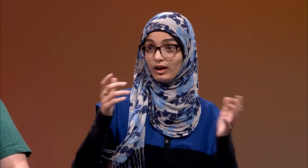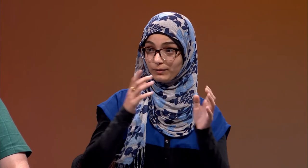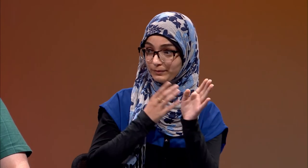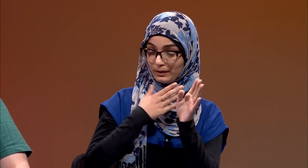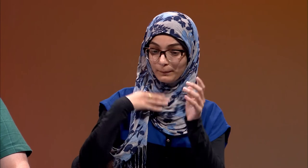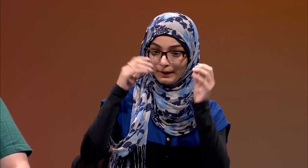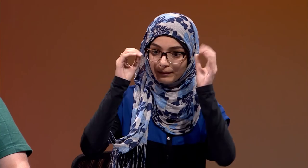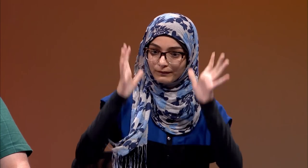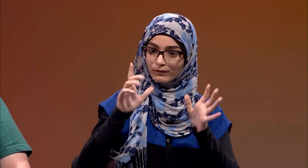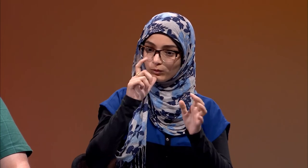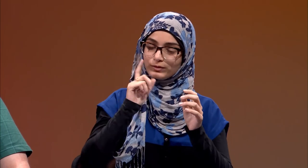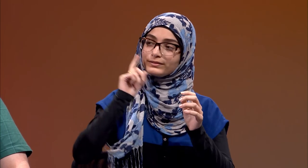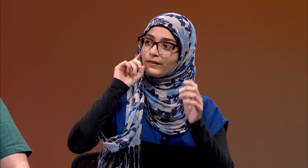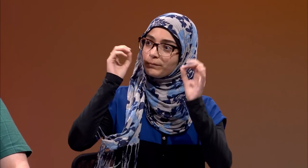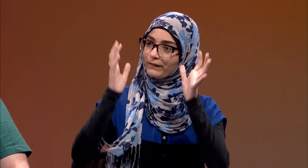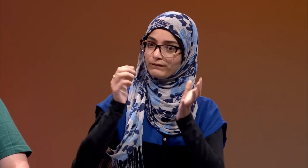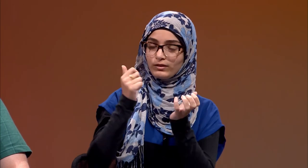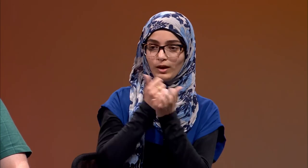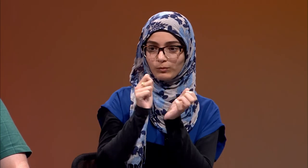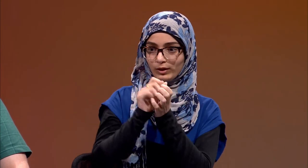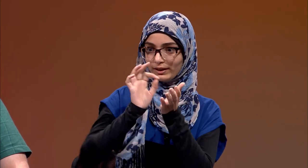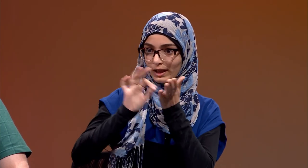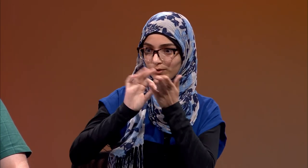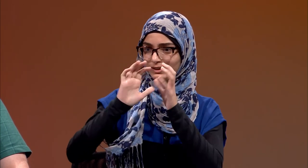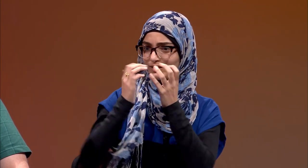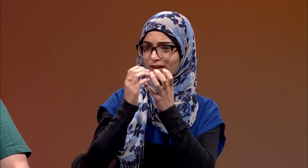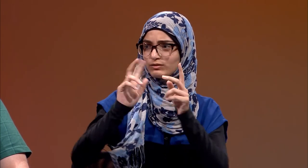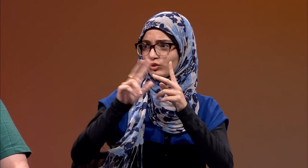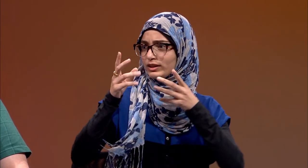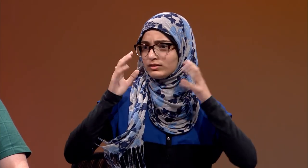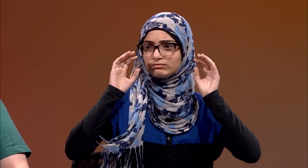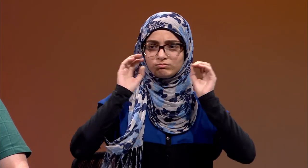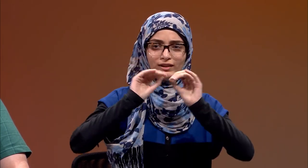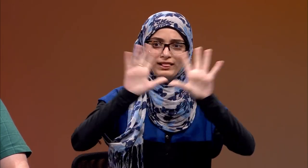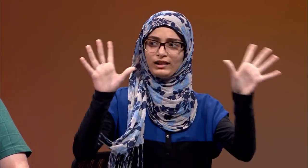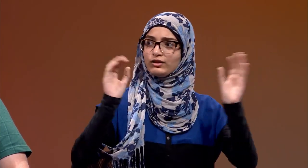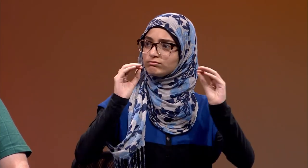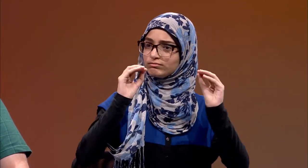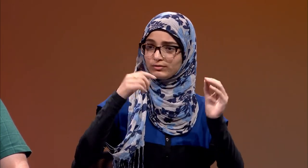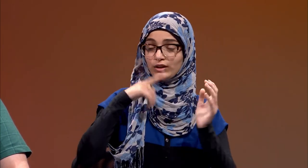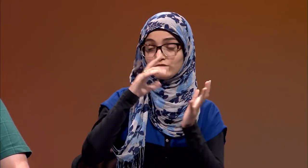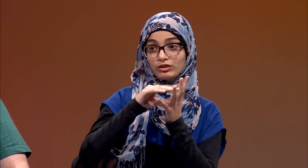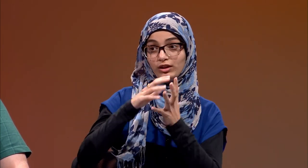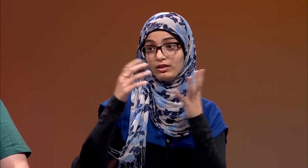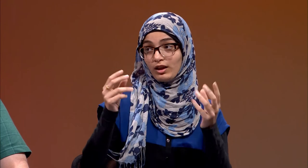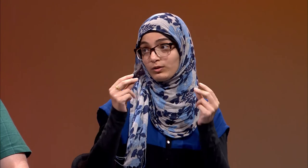[Interpreter] Really, it helped me a lot. Having a deaf teacher teach me accounting made everything more clear.